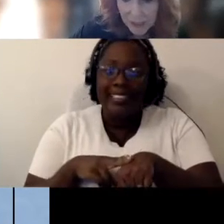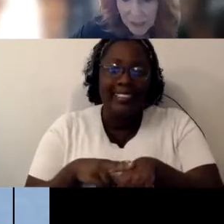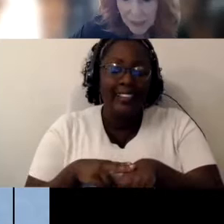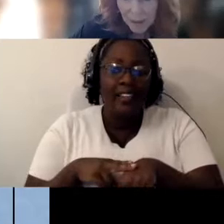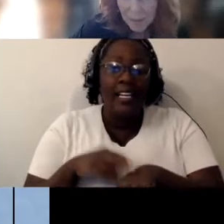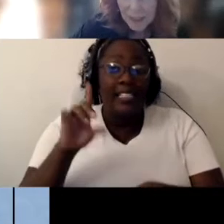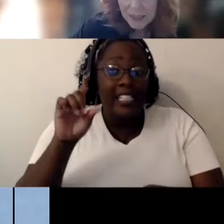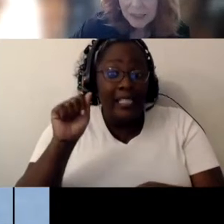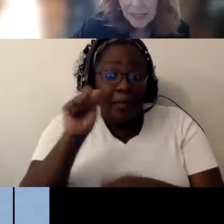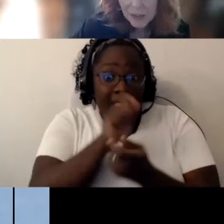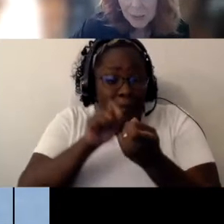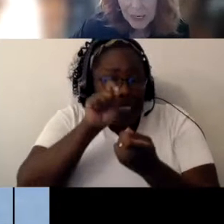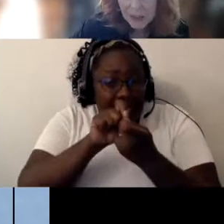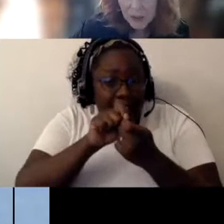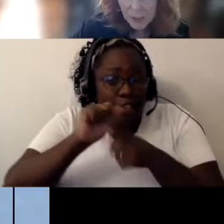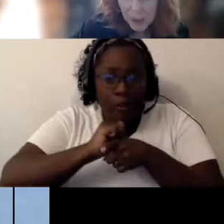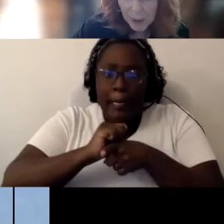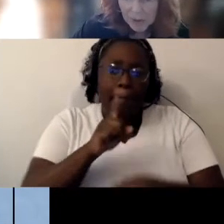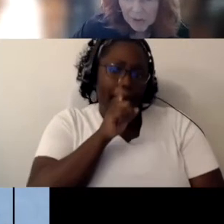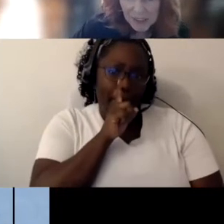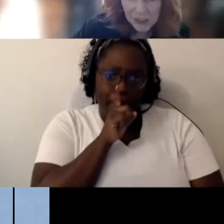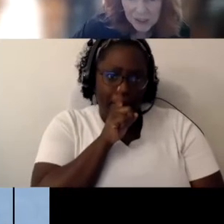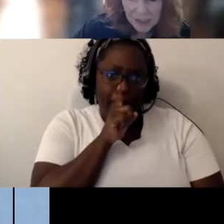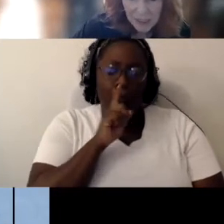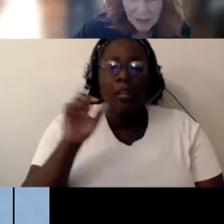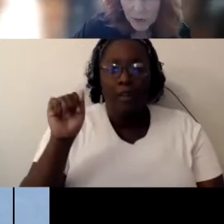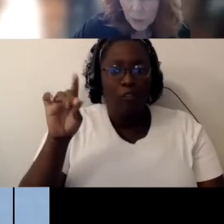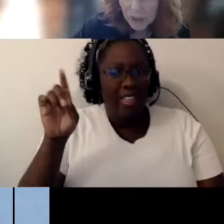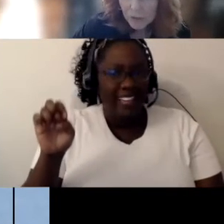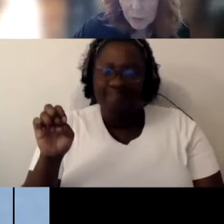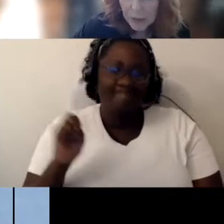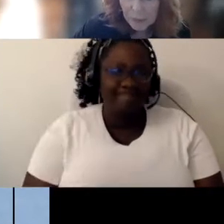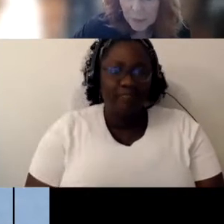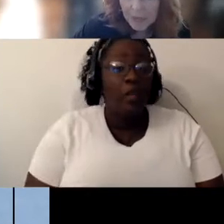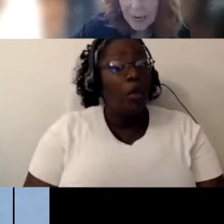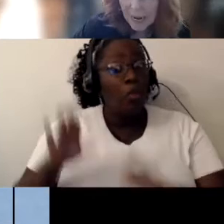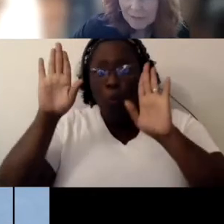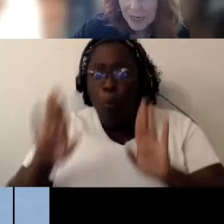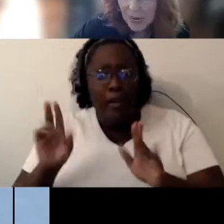training But the classroom aids or paraprofessionals are wonderful people but that they have to